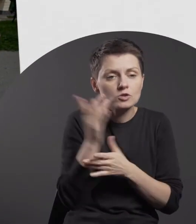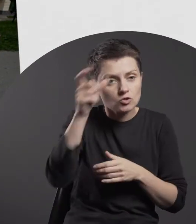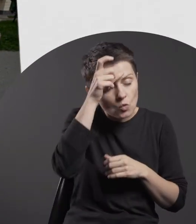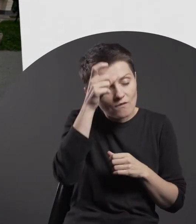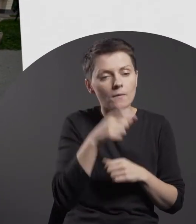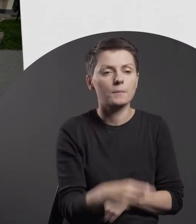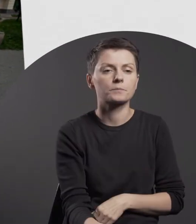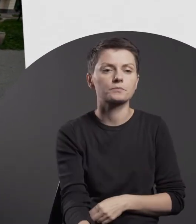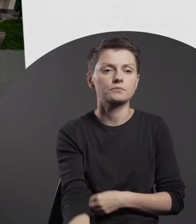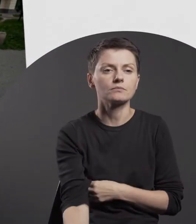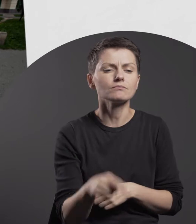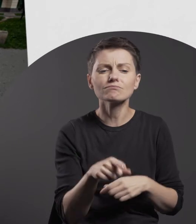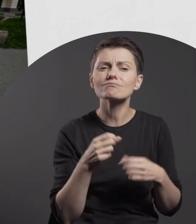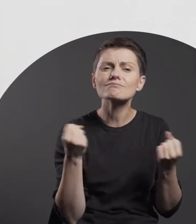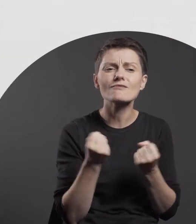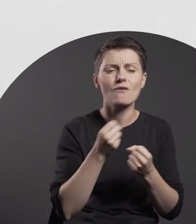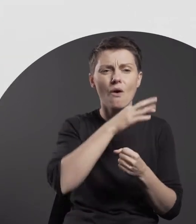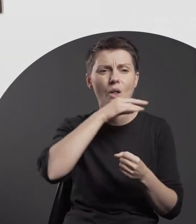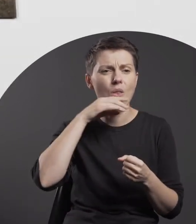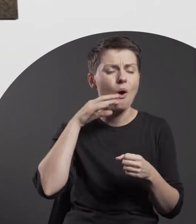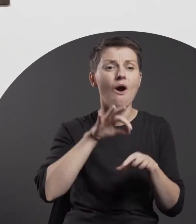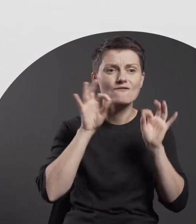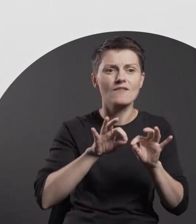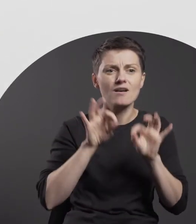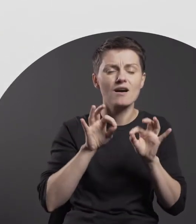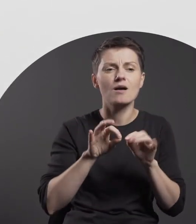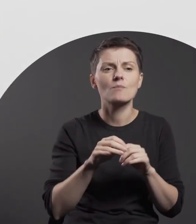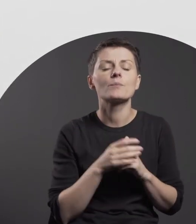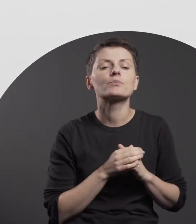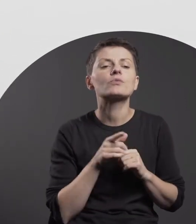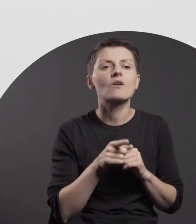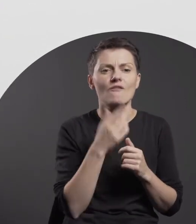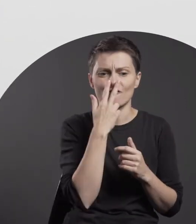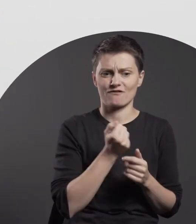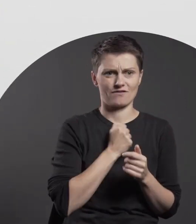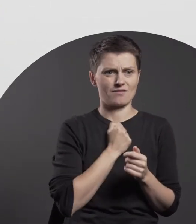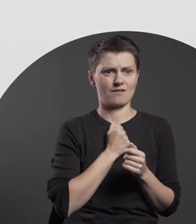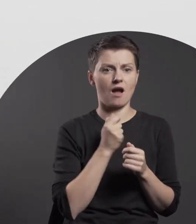She selected garish, strong colours to allude to the nearby architecture,